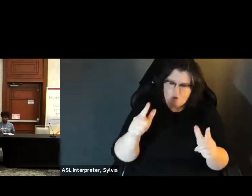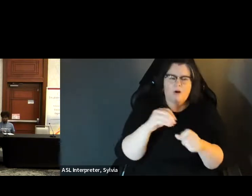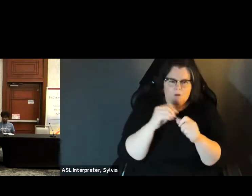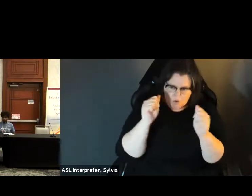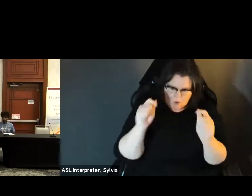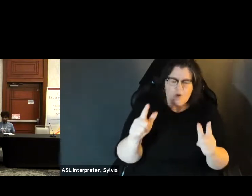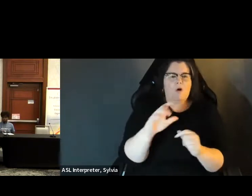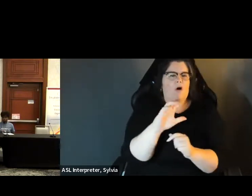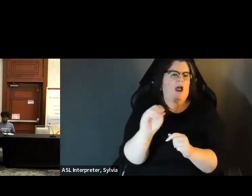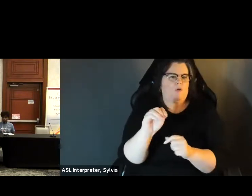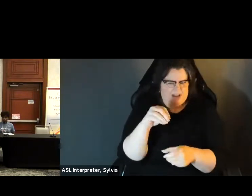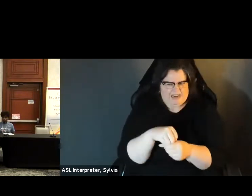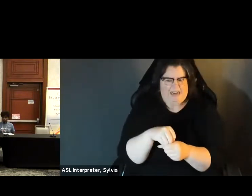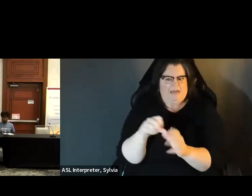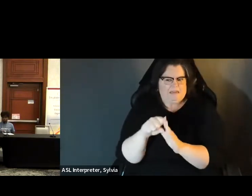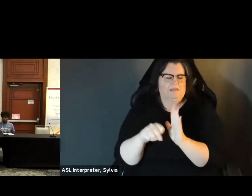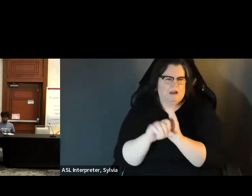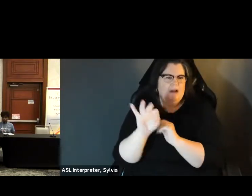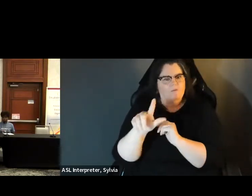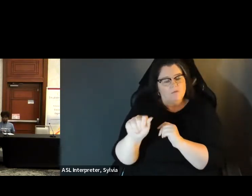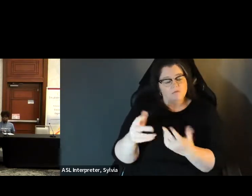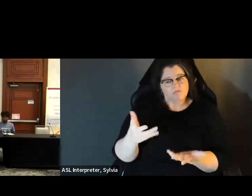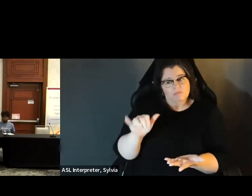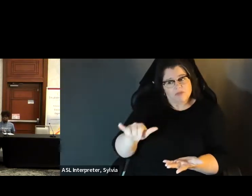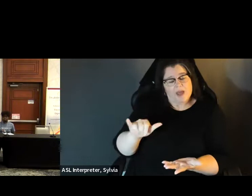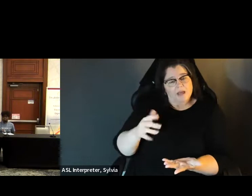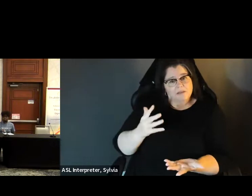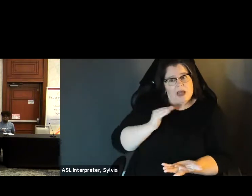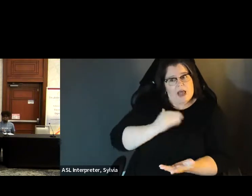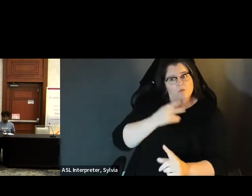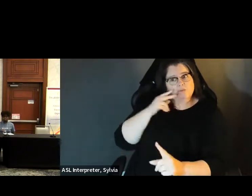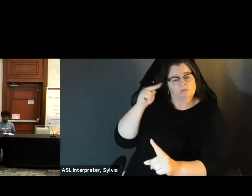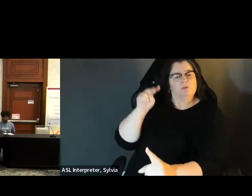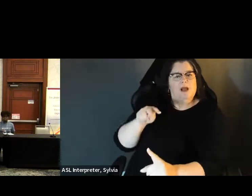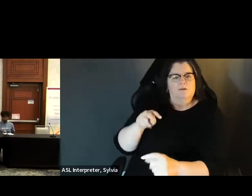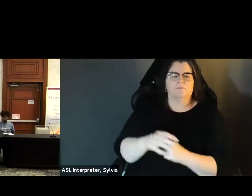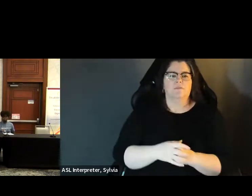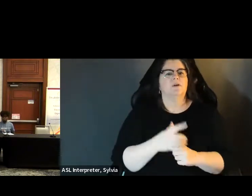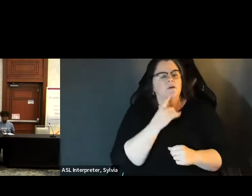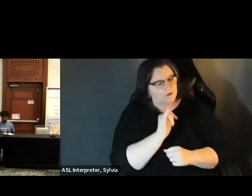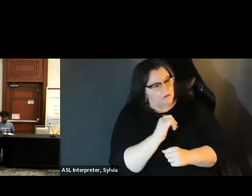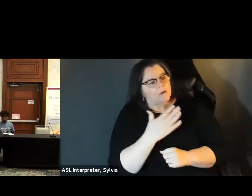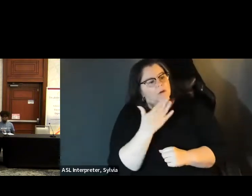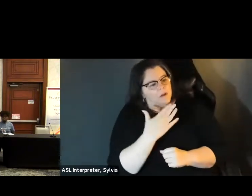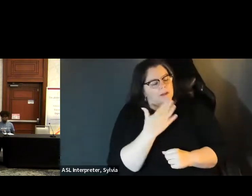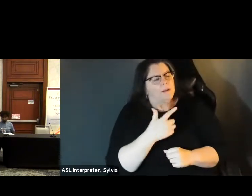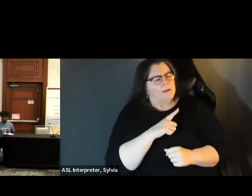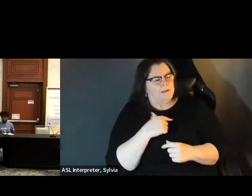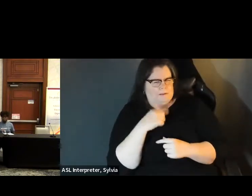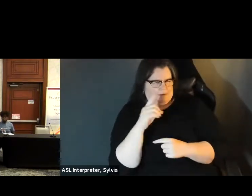But ultimately we we will provide an accessible vote by mail option to the voters of our county, as will, every county in the State of Florida, for their voters as well. Florida for their voters as well. That is part of what we do Thank you, Alex. This is Doug. You You made a good point.